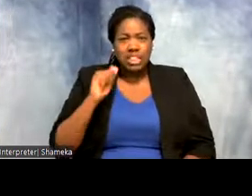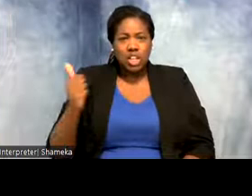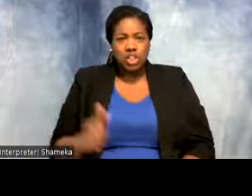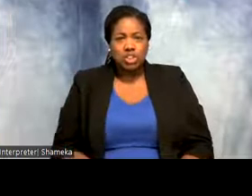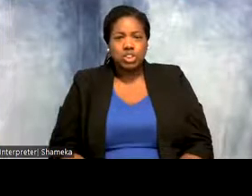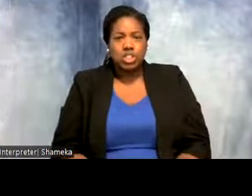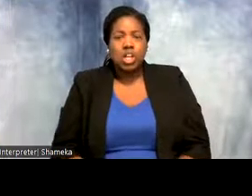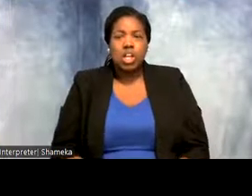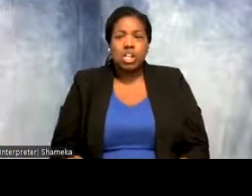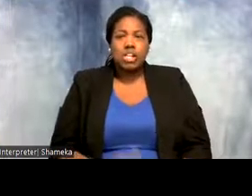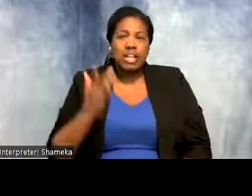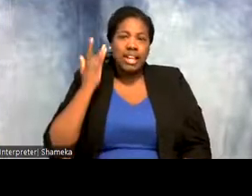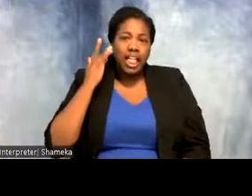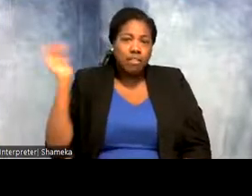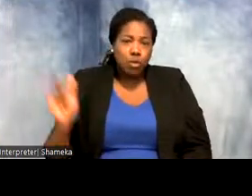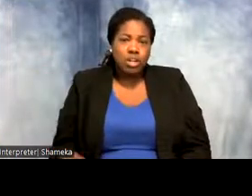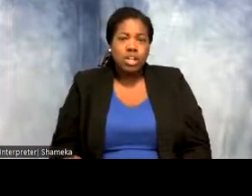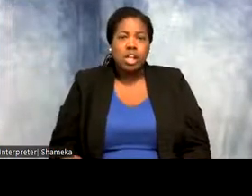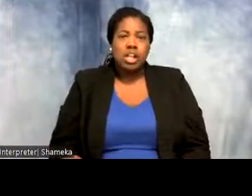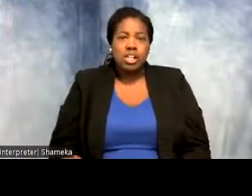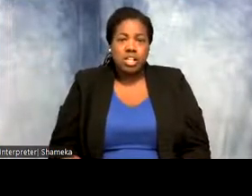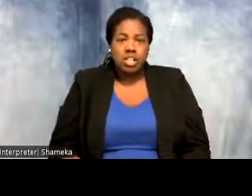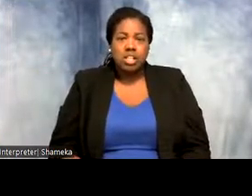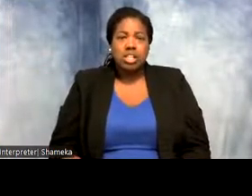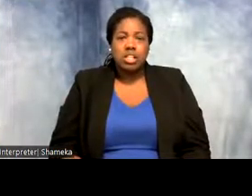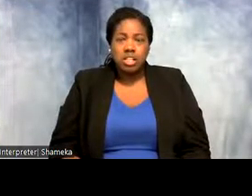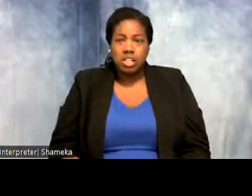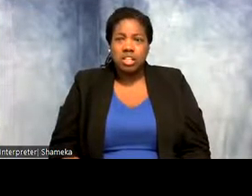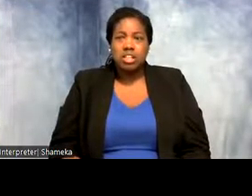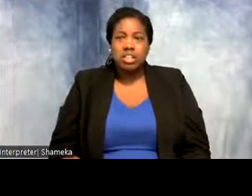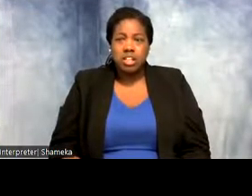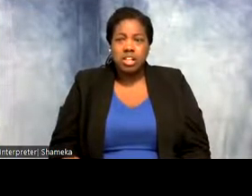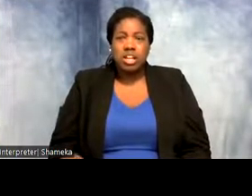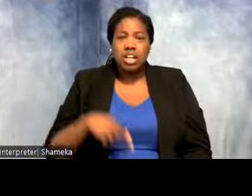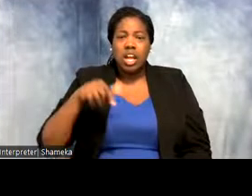More California. Amazing and we have someone joining from Qatar as well.